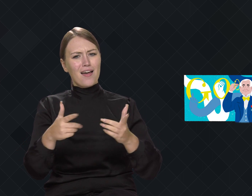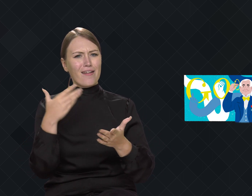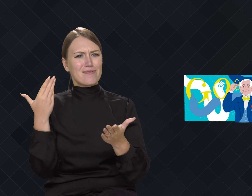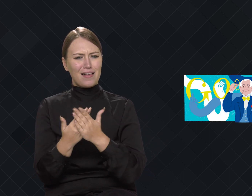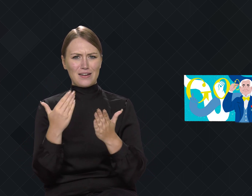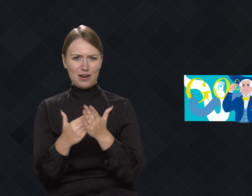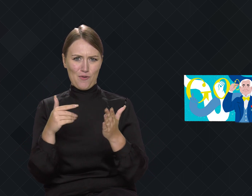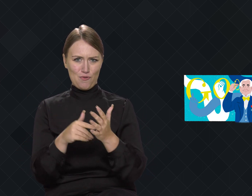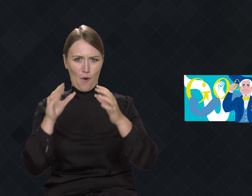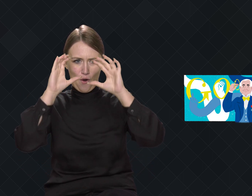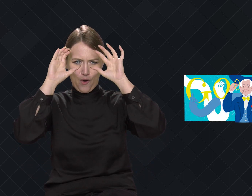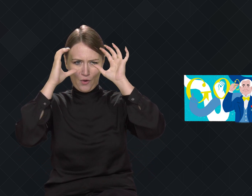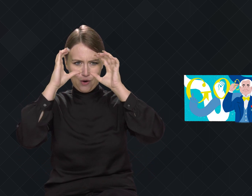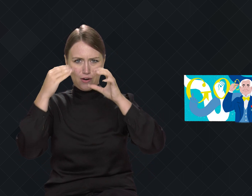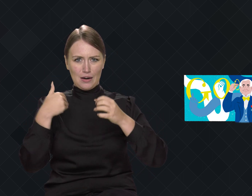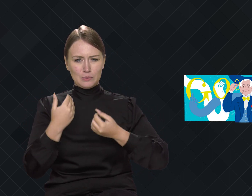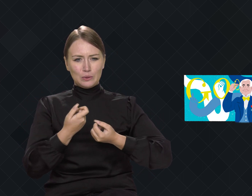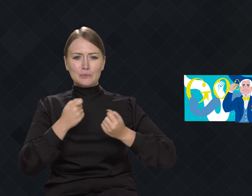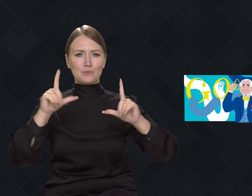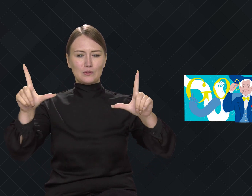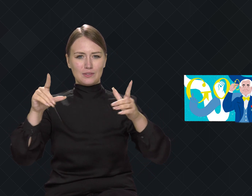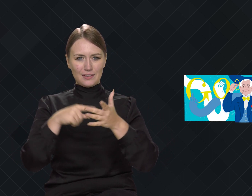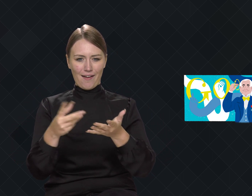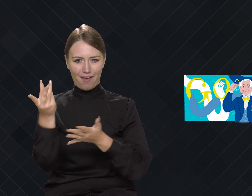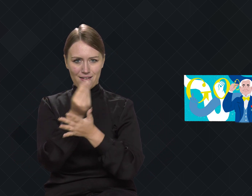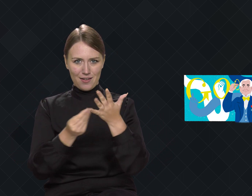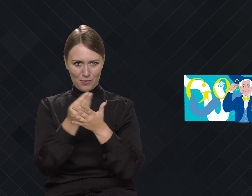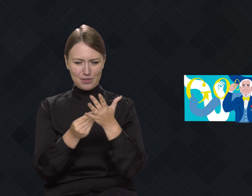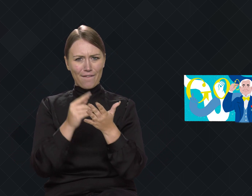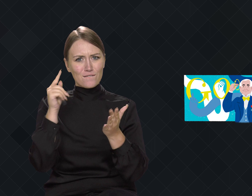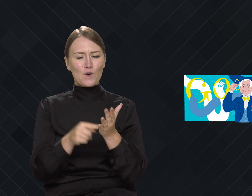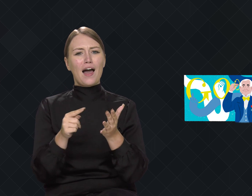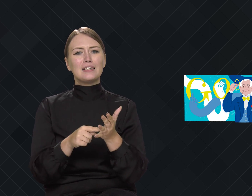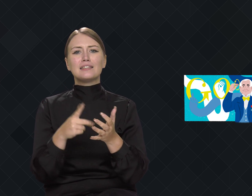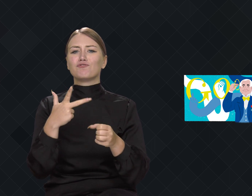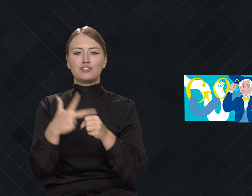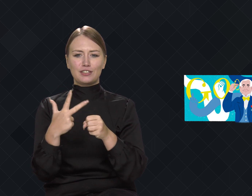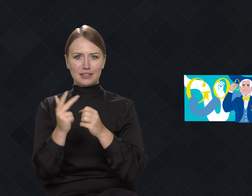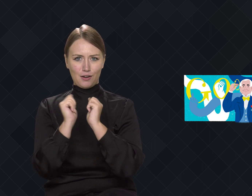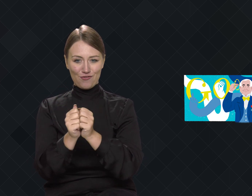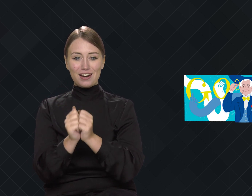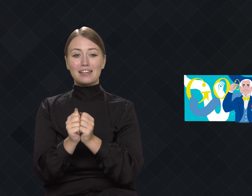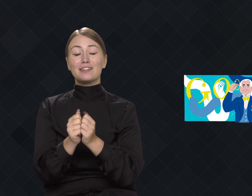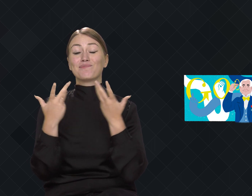Why did the Google search engine display this image on September 30th?